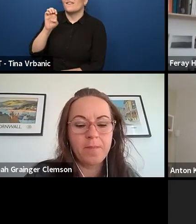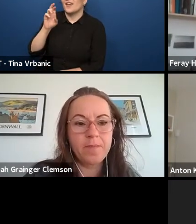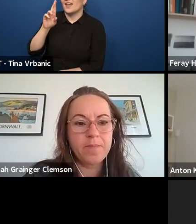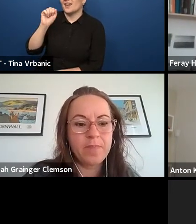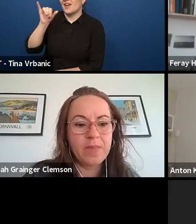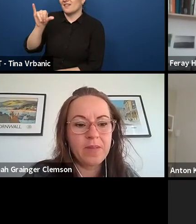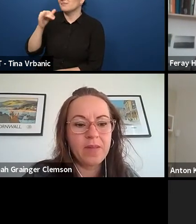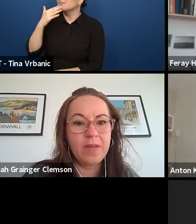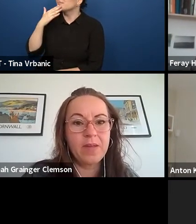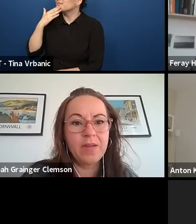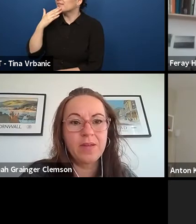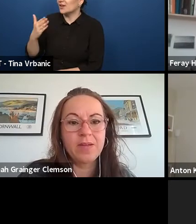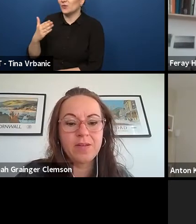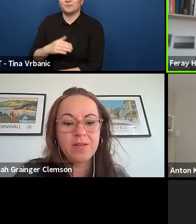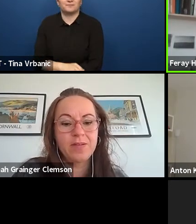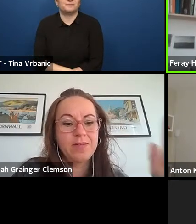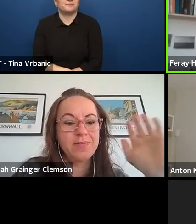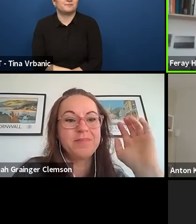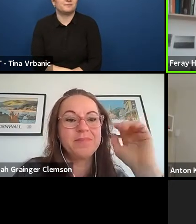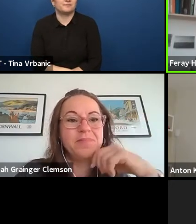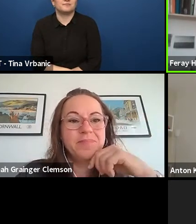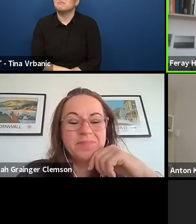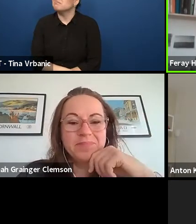And I guess right now